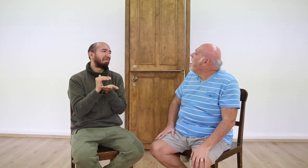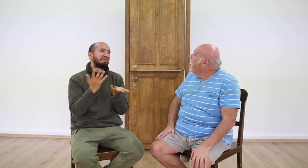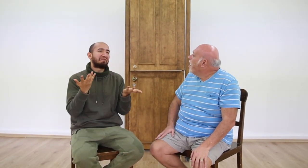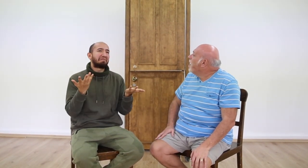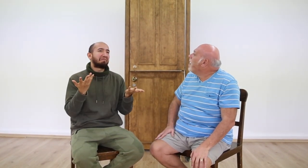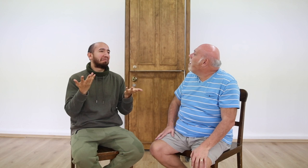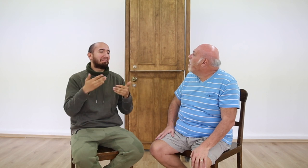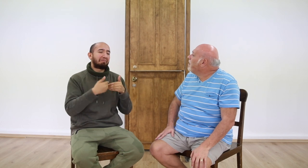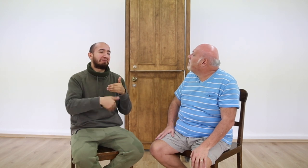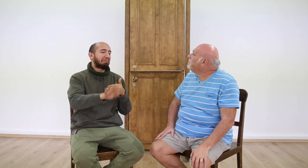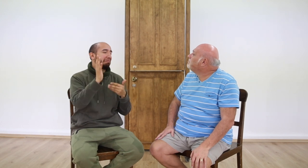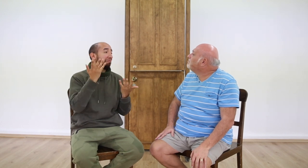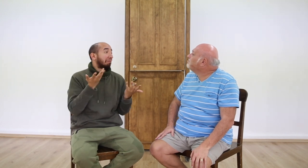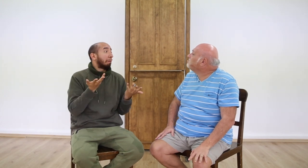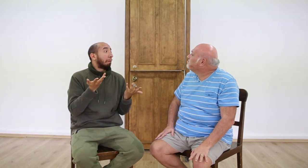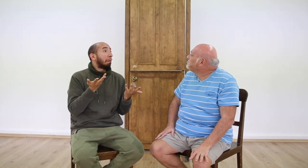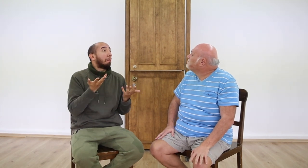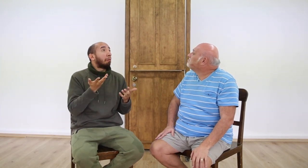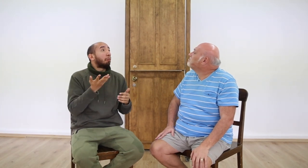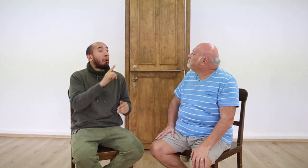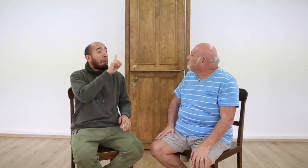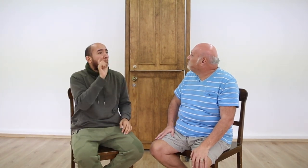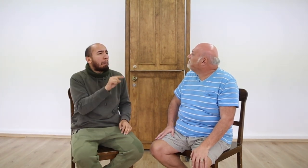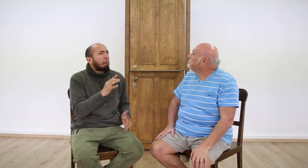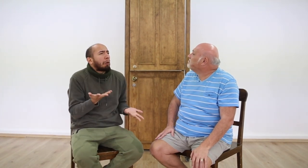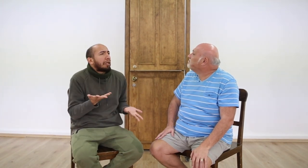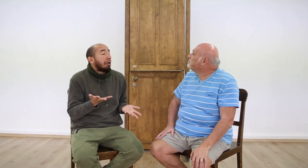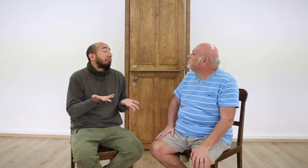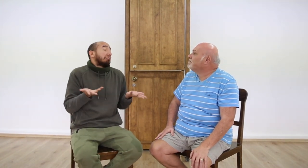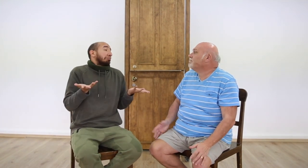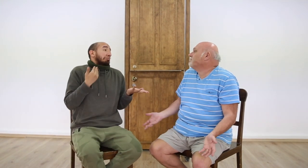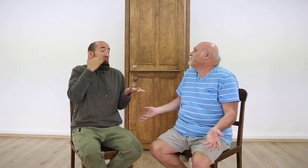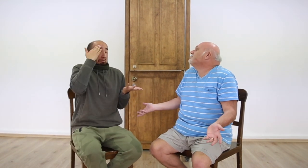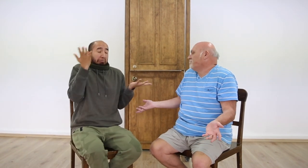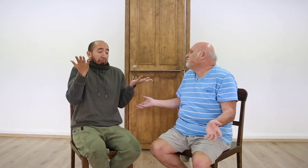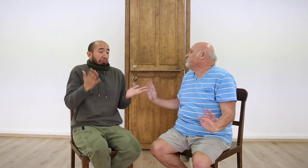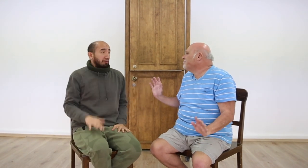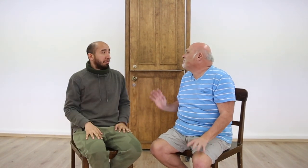Don't know why.